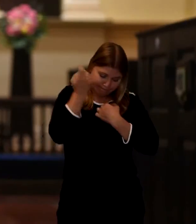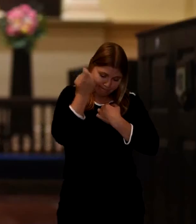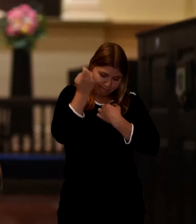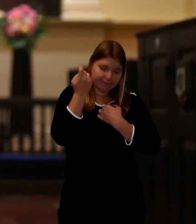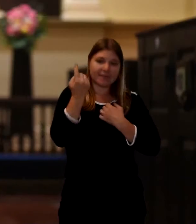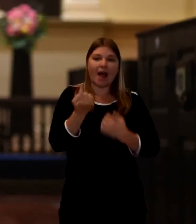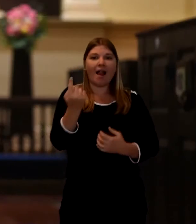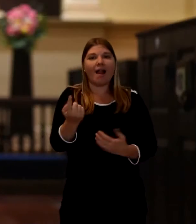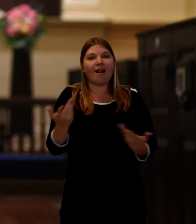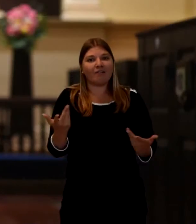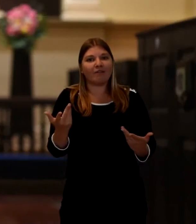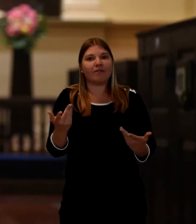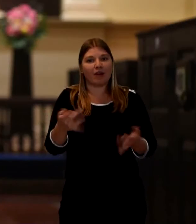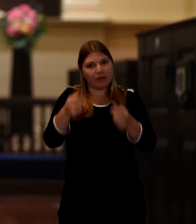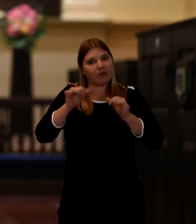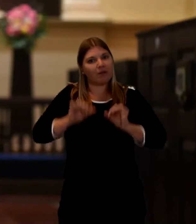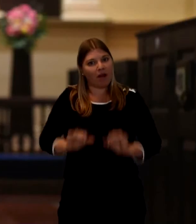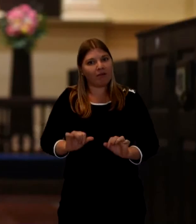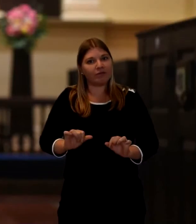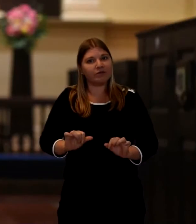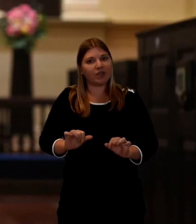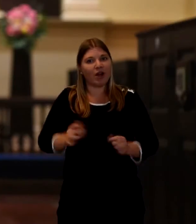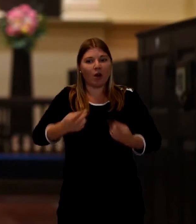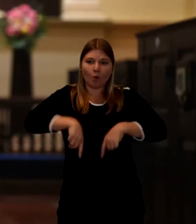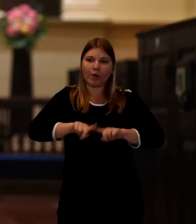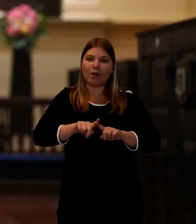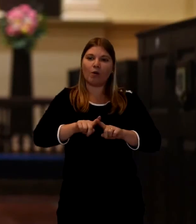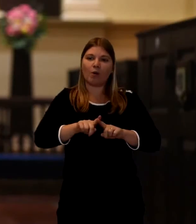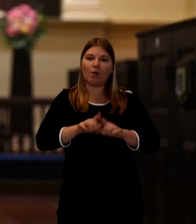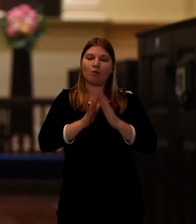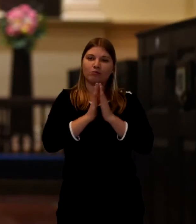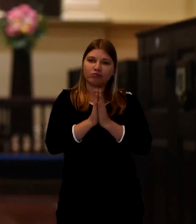And then it moves on to us praying for ourselves, those who are left behind.